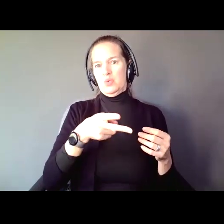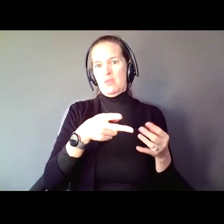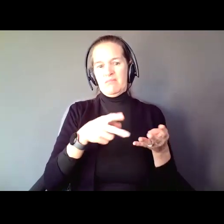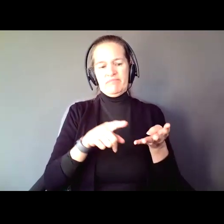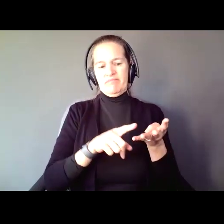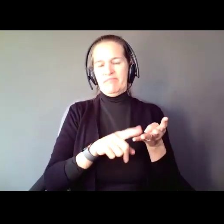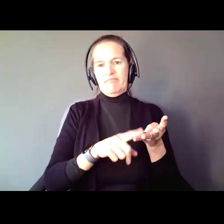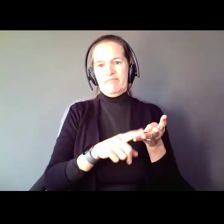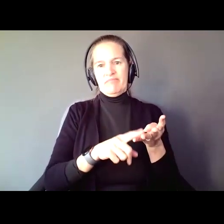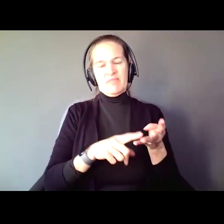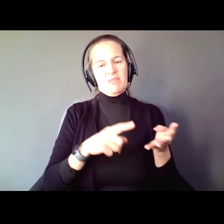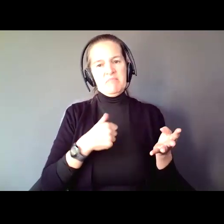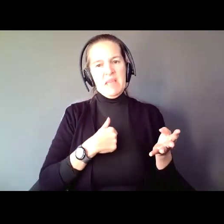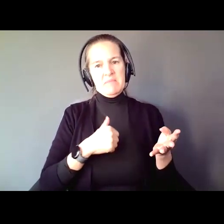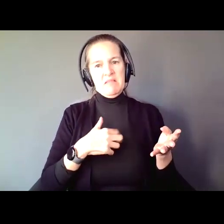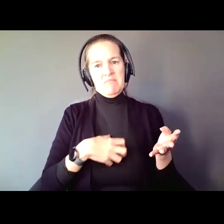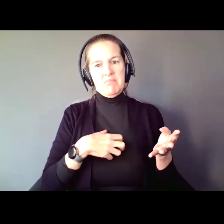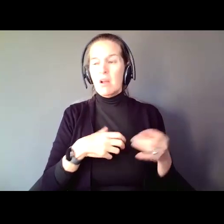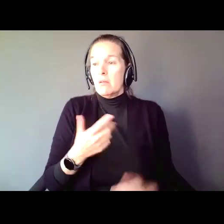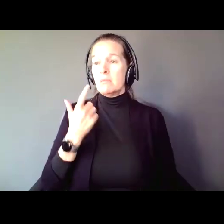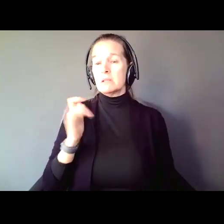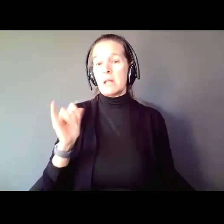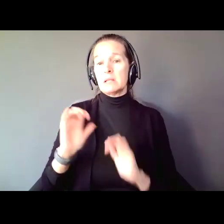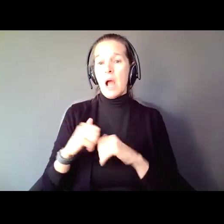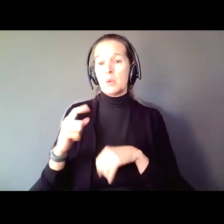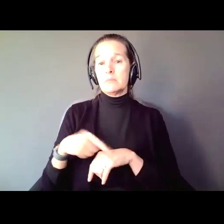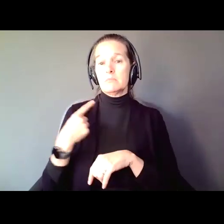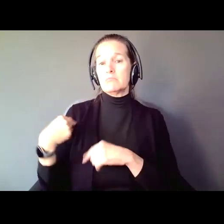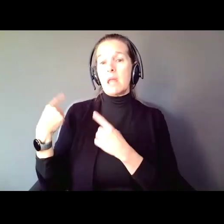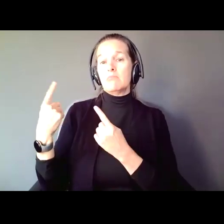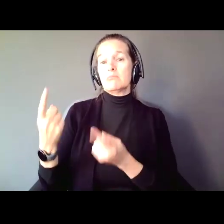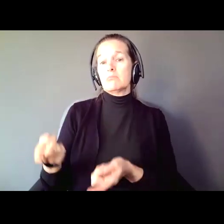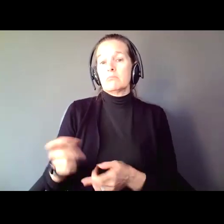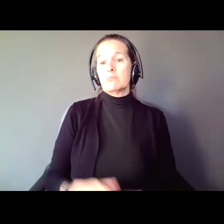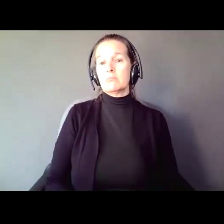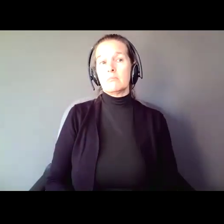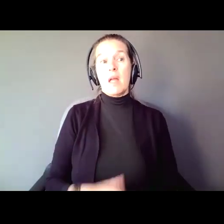1, because that is the way it has always been. And, 2, for your own good. I hear that one at the bottom